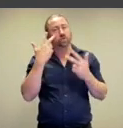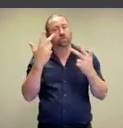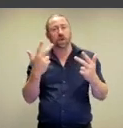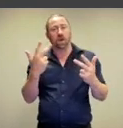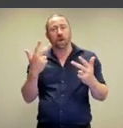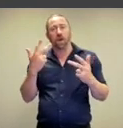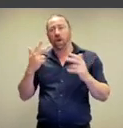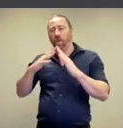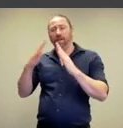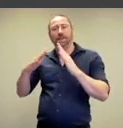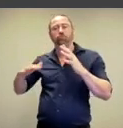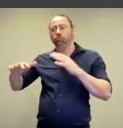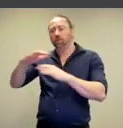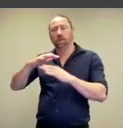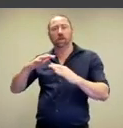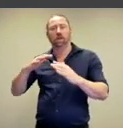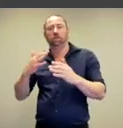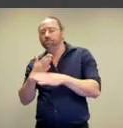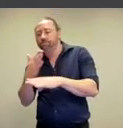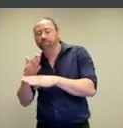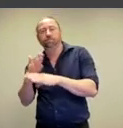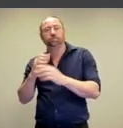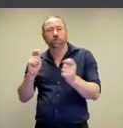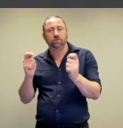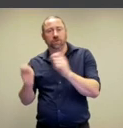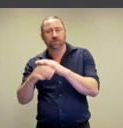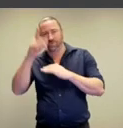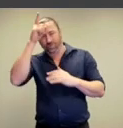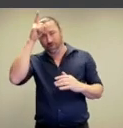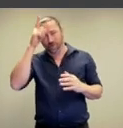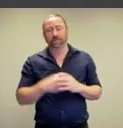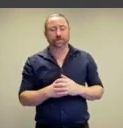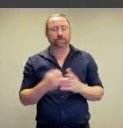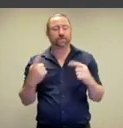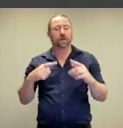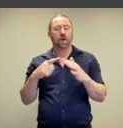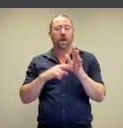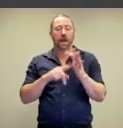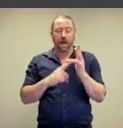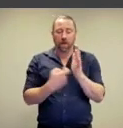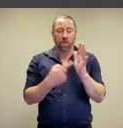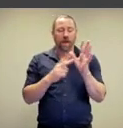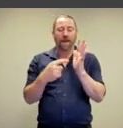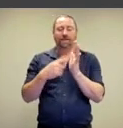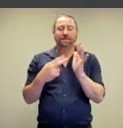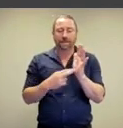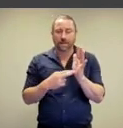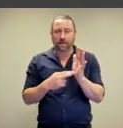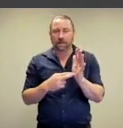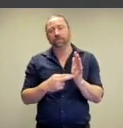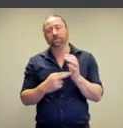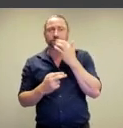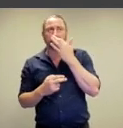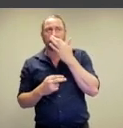Germany's changing industrial landscape.